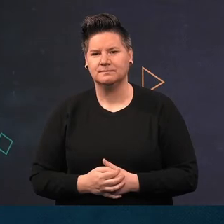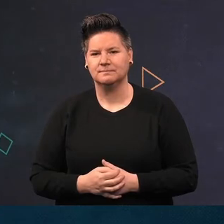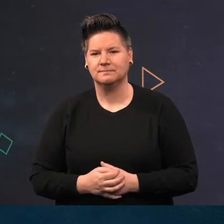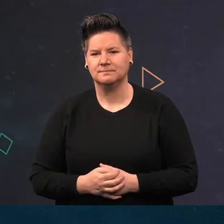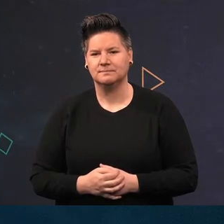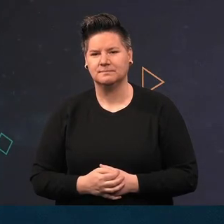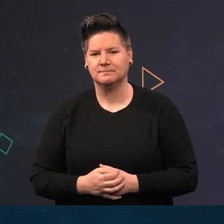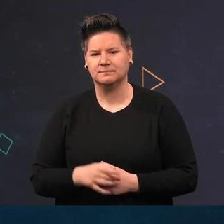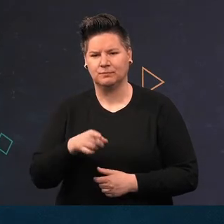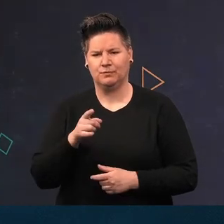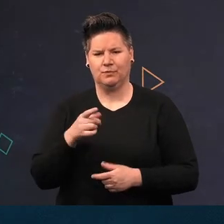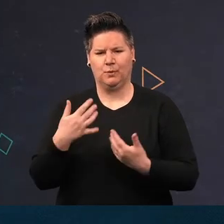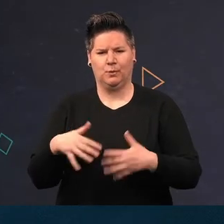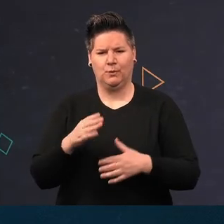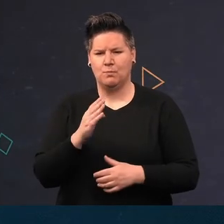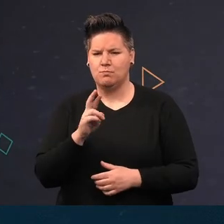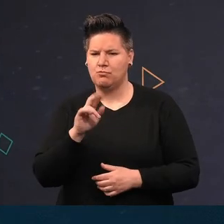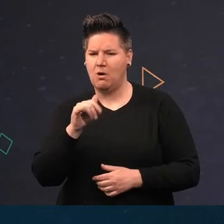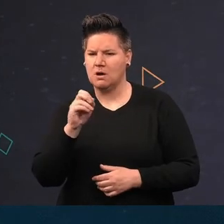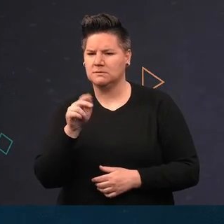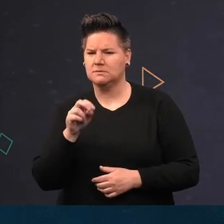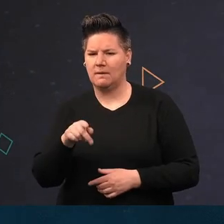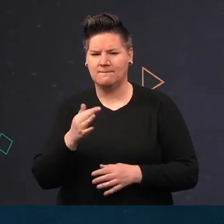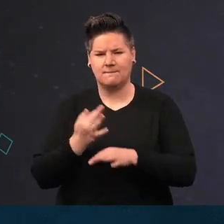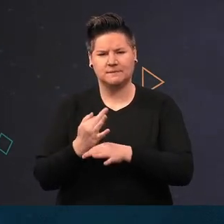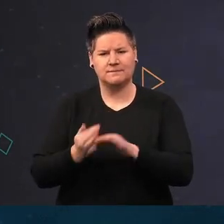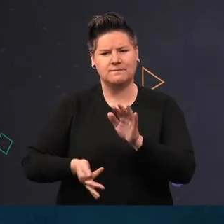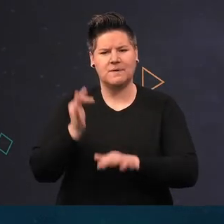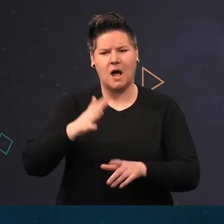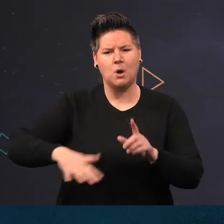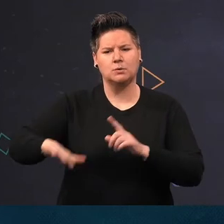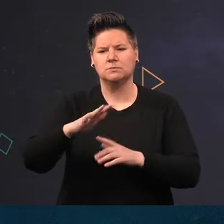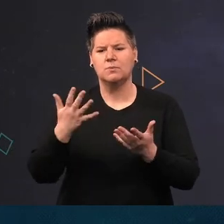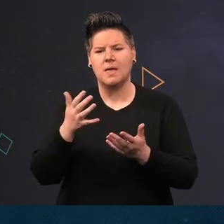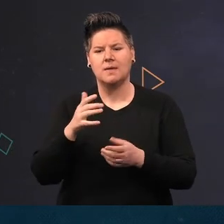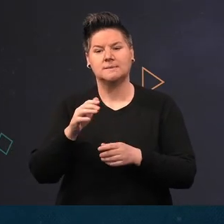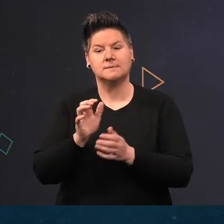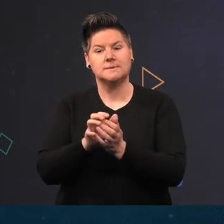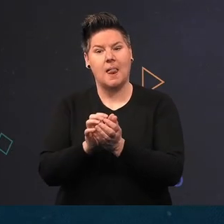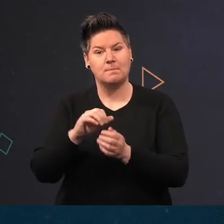Here a fleshy Bryozoan, quite often found attached to the tops of scallop shells